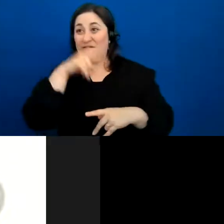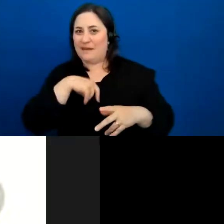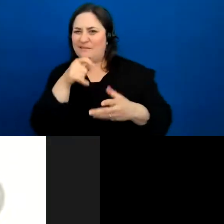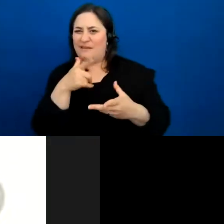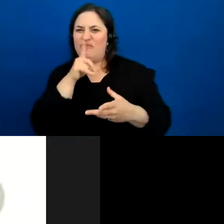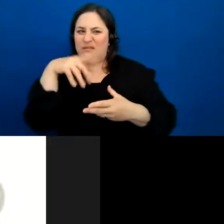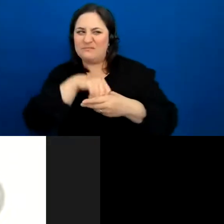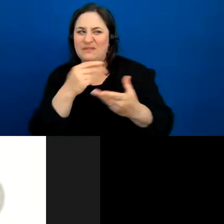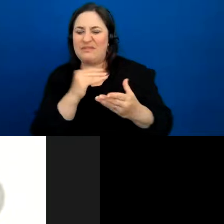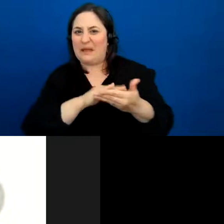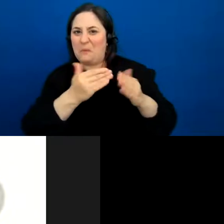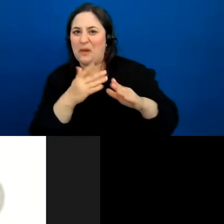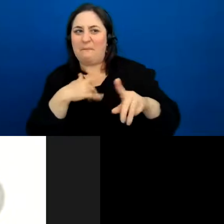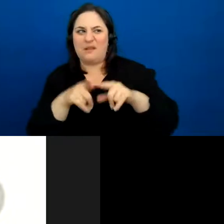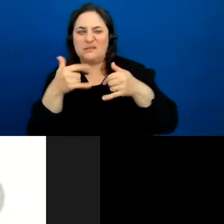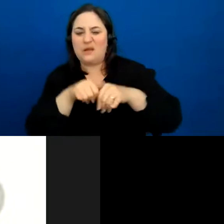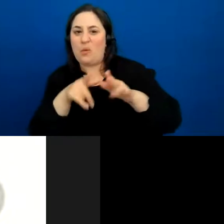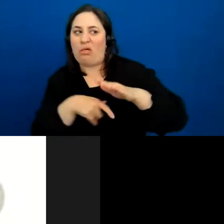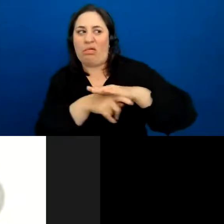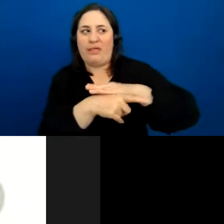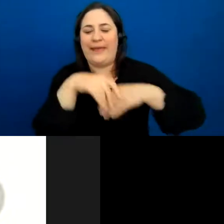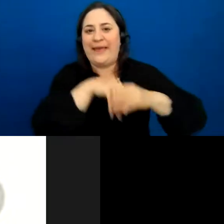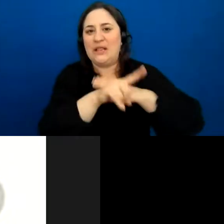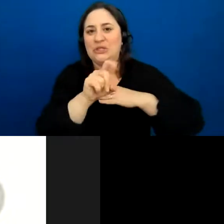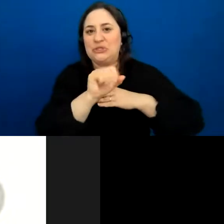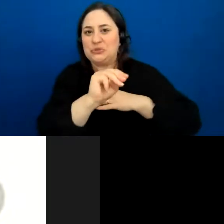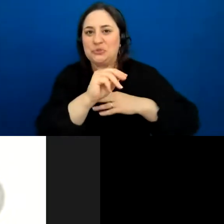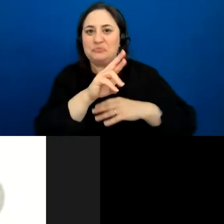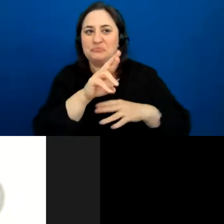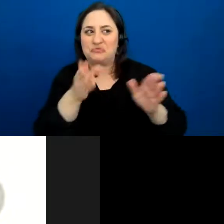But waiting rooms are something good to have, you can start when you want to start and you